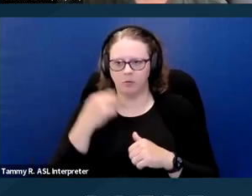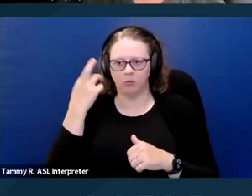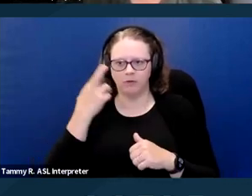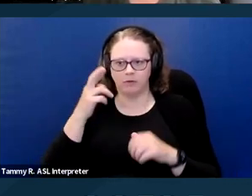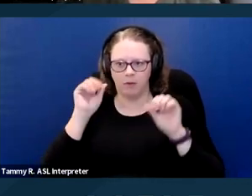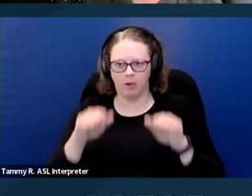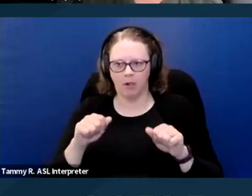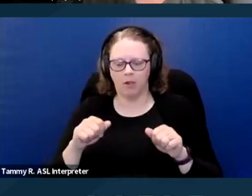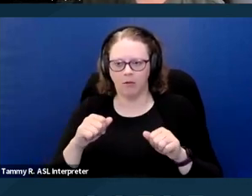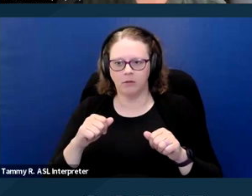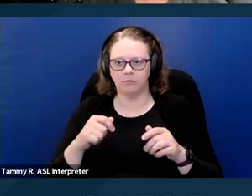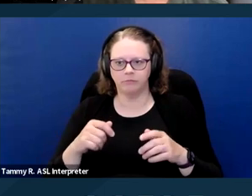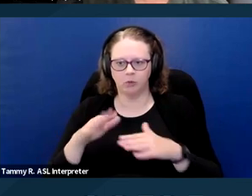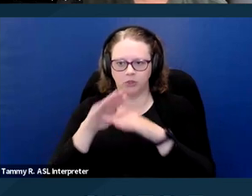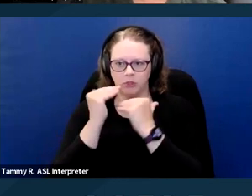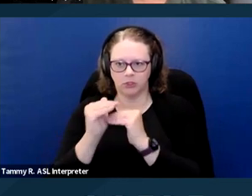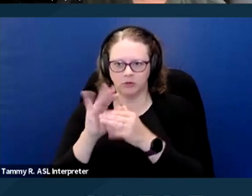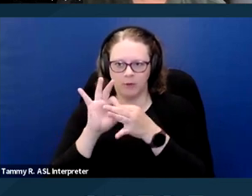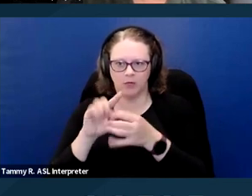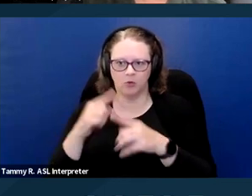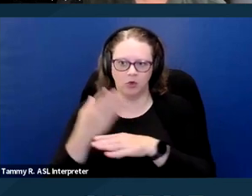to nuisance type behavior. Next slide please.